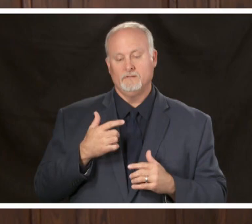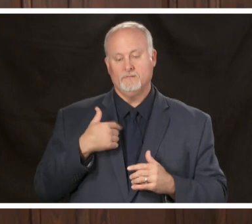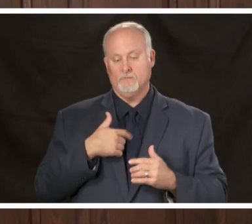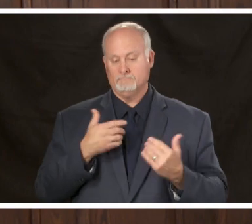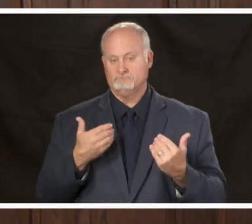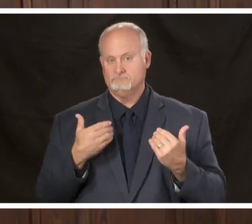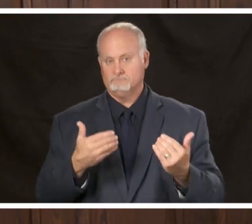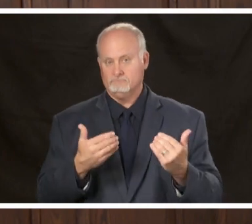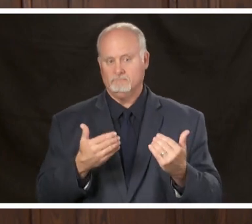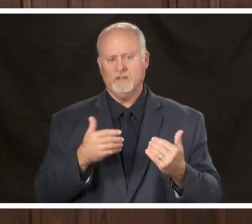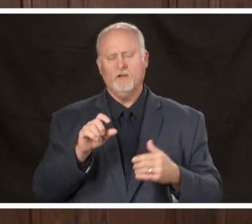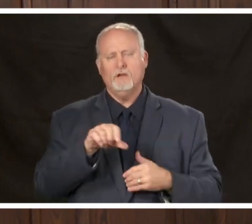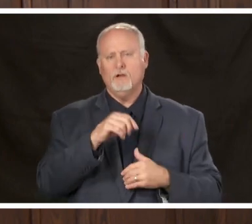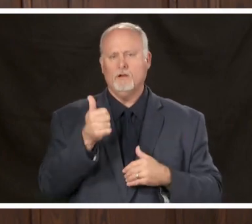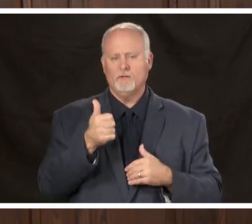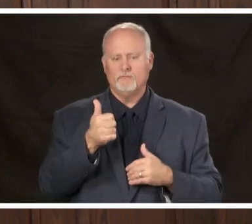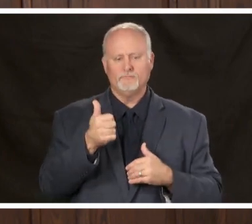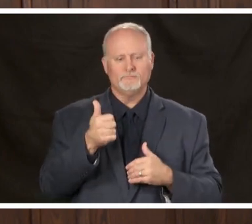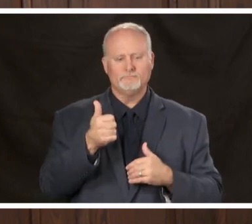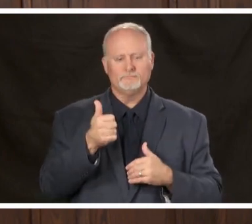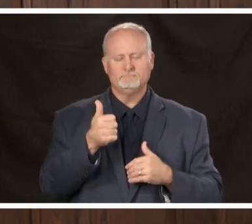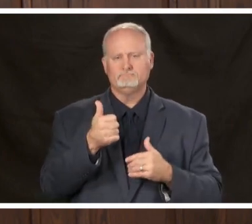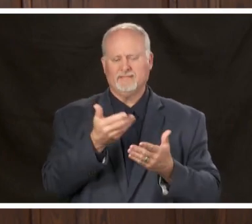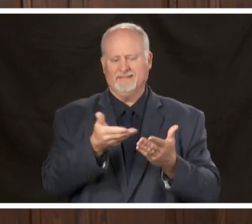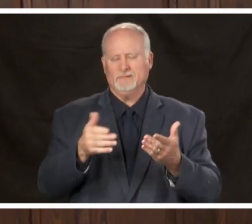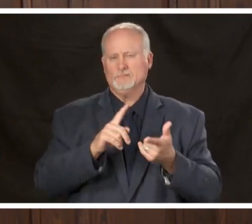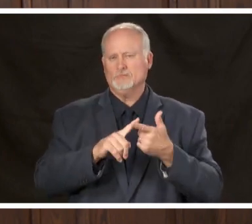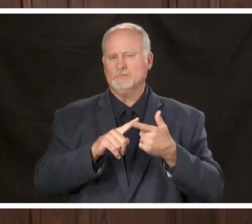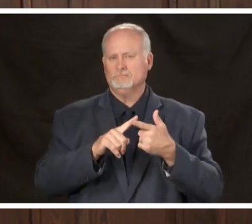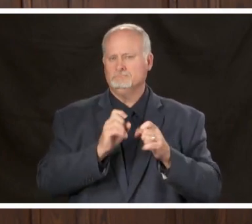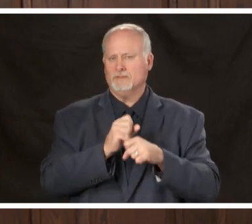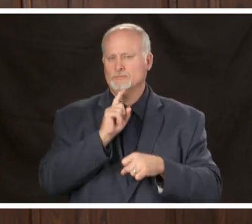some other measures to make sure that it is safe to come receive health care